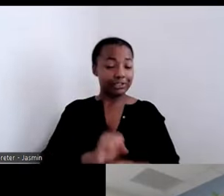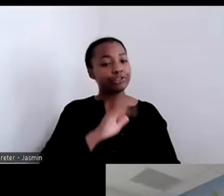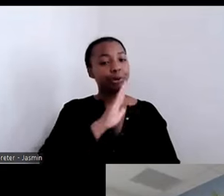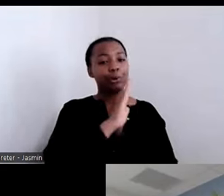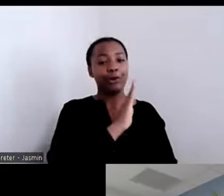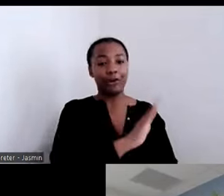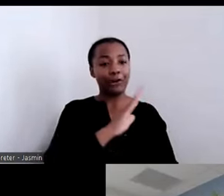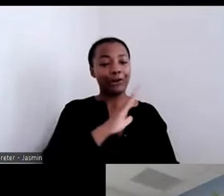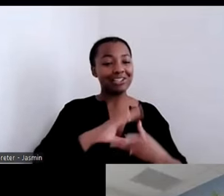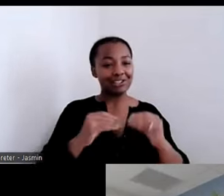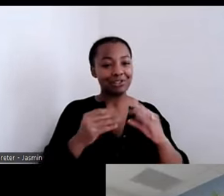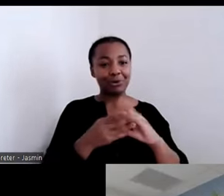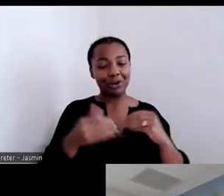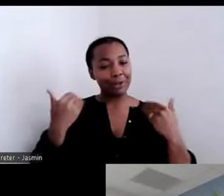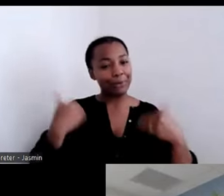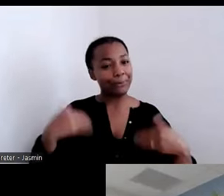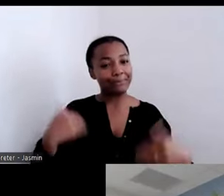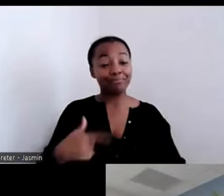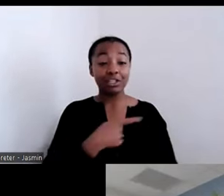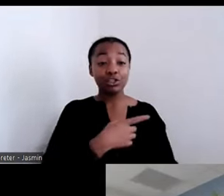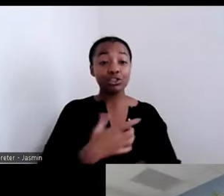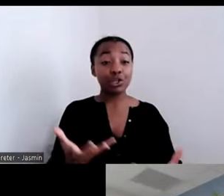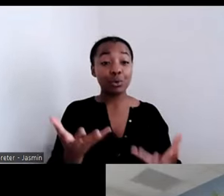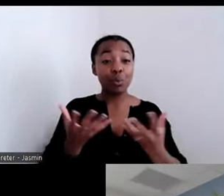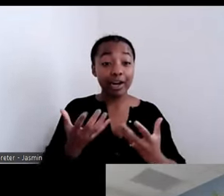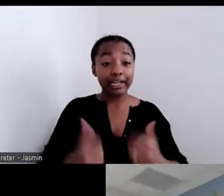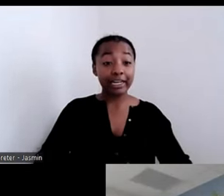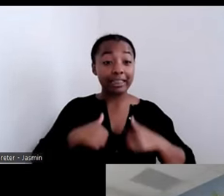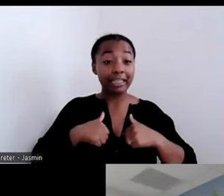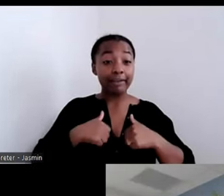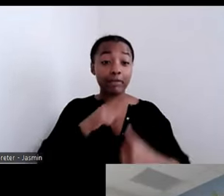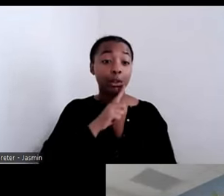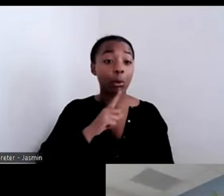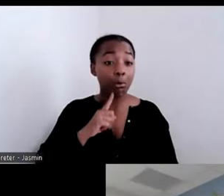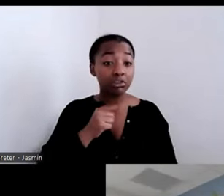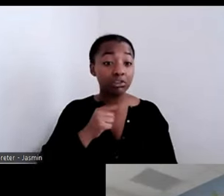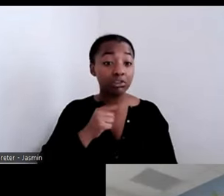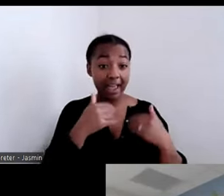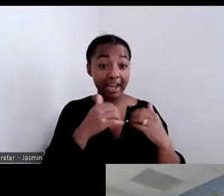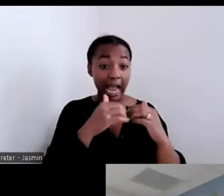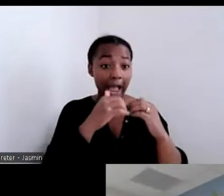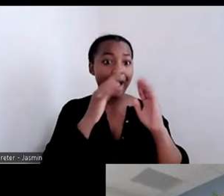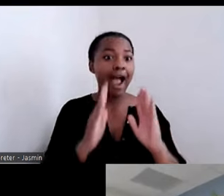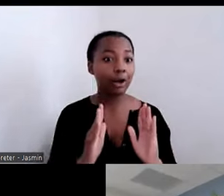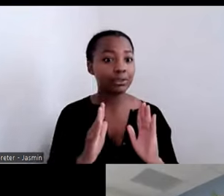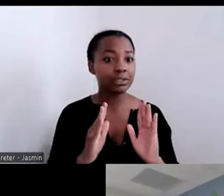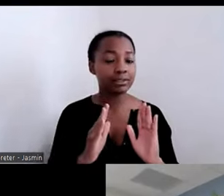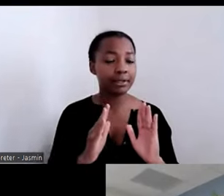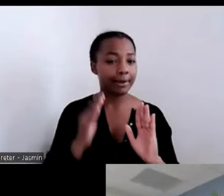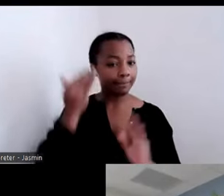wanted to live alone, she had a house, but she didn't know how to make it a home. And that is key.